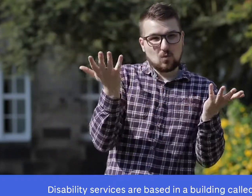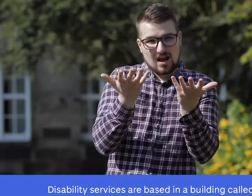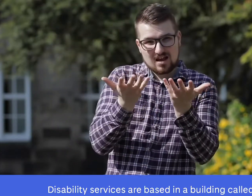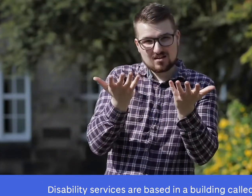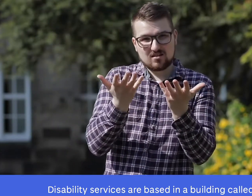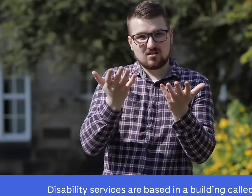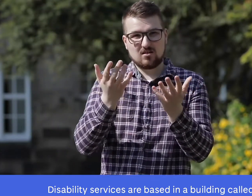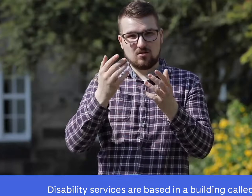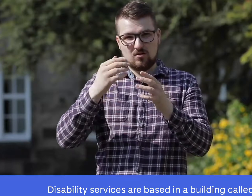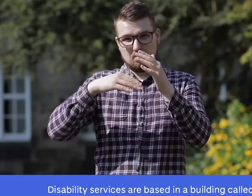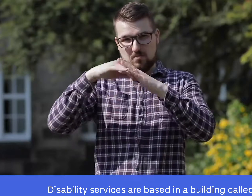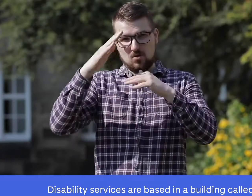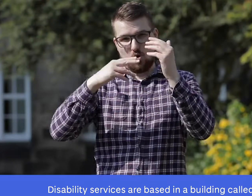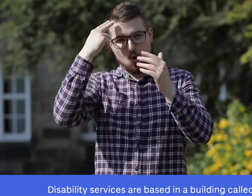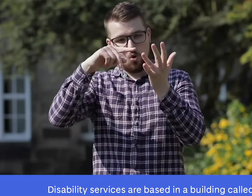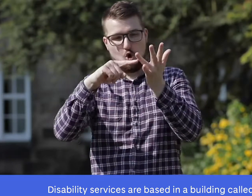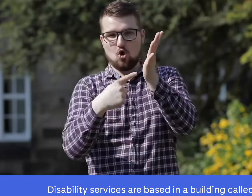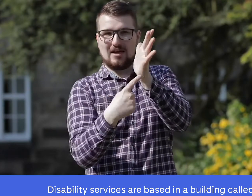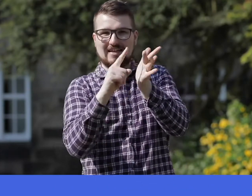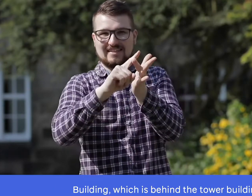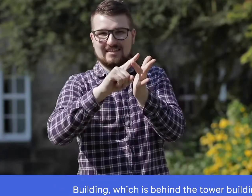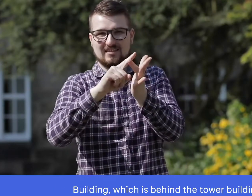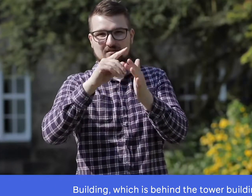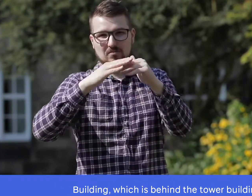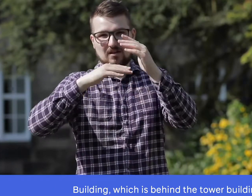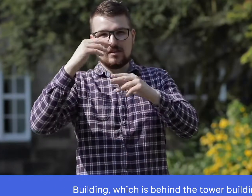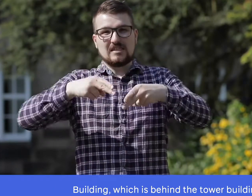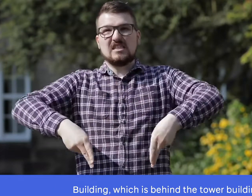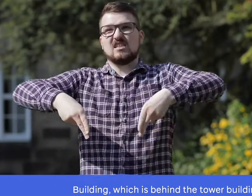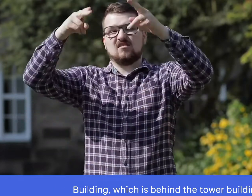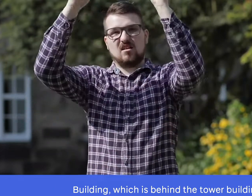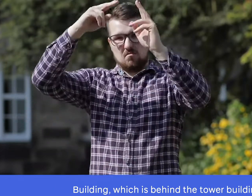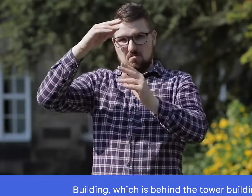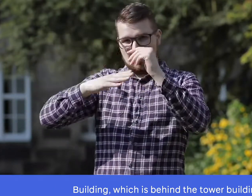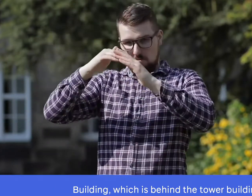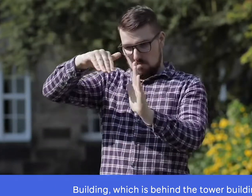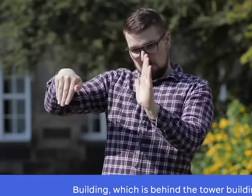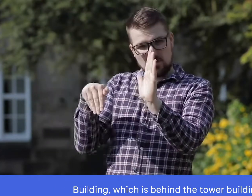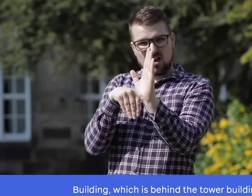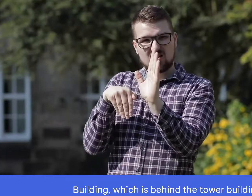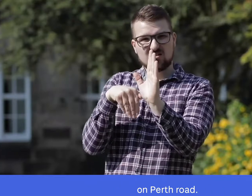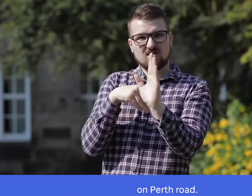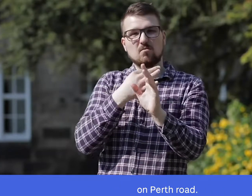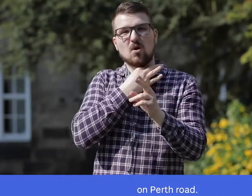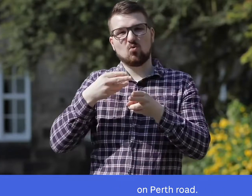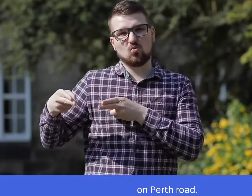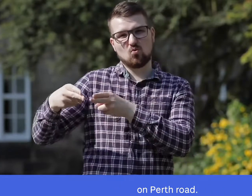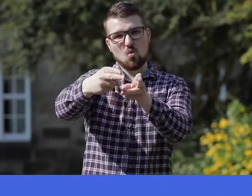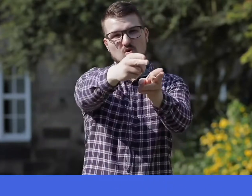Disability Services are based in a building called the OTI Building, which is behind the Tower Building on Perth Road